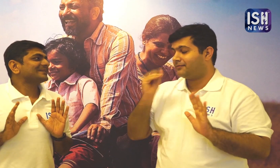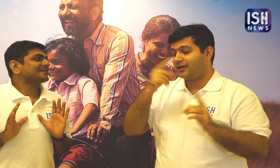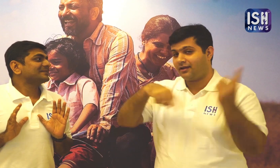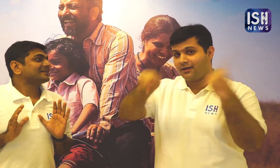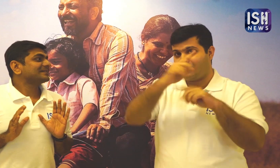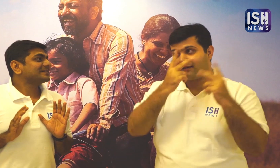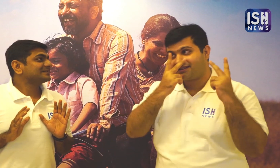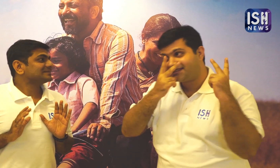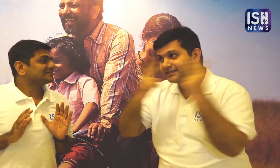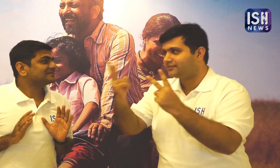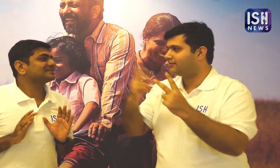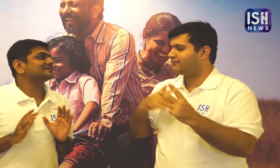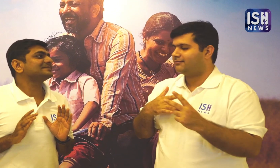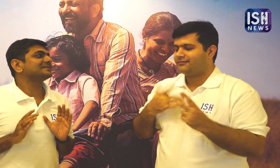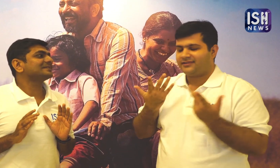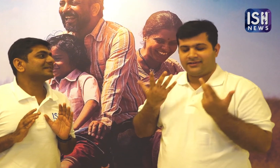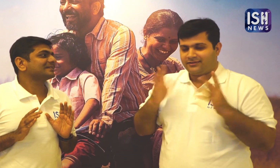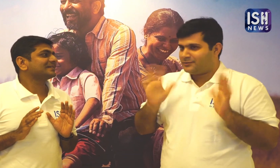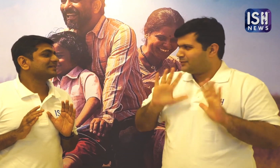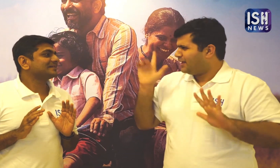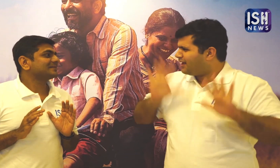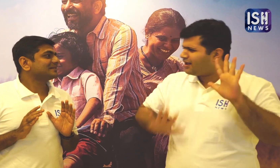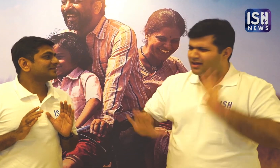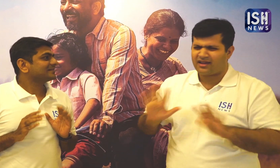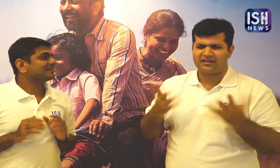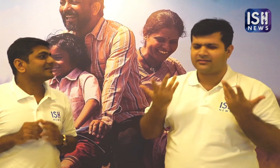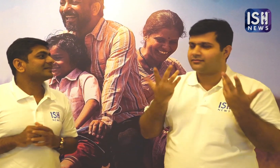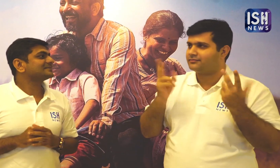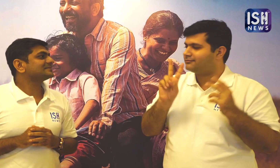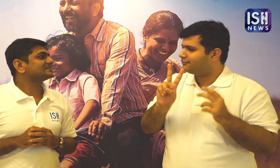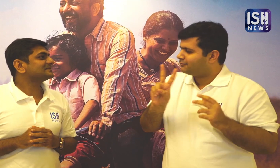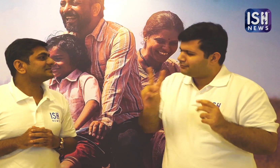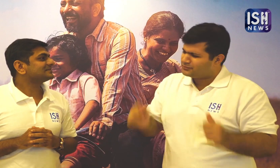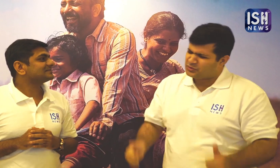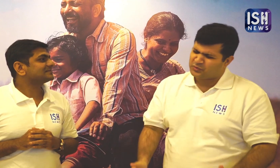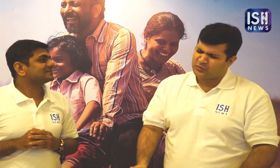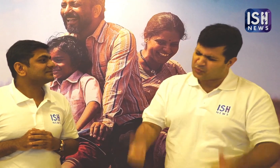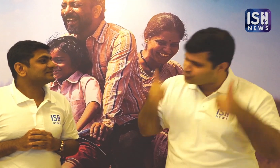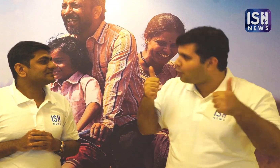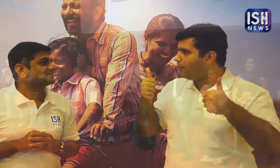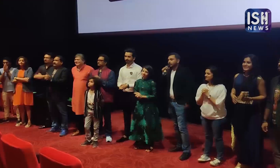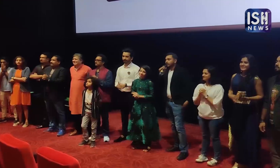It is better if you all go watch it. It was too good! Their performance was very very very good!